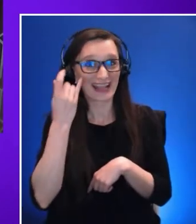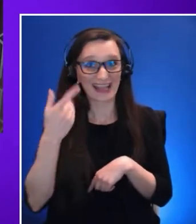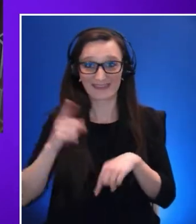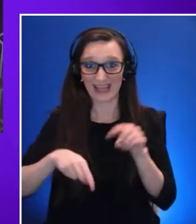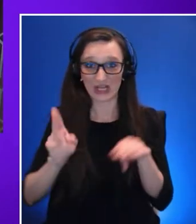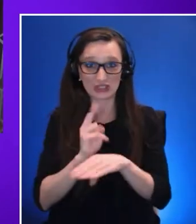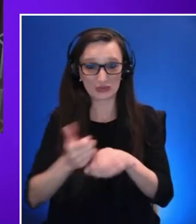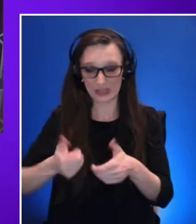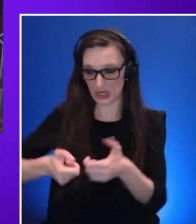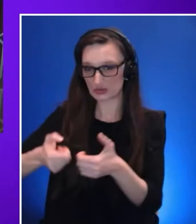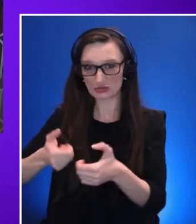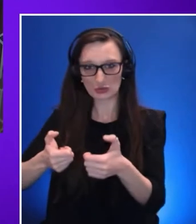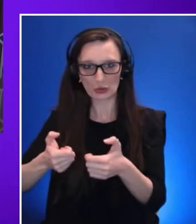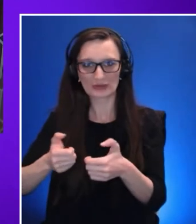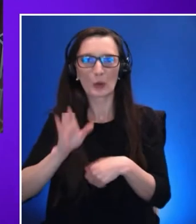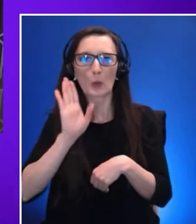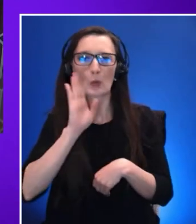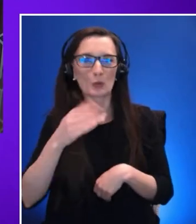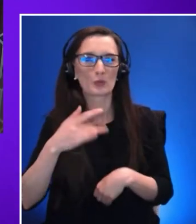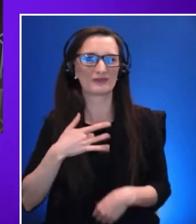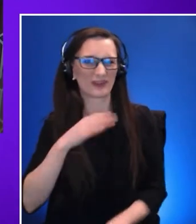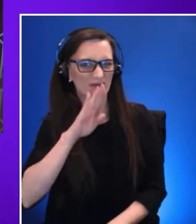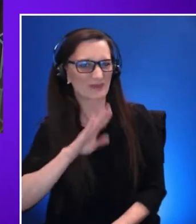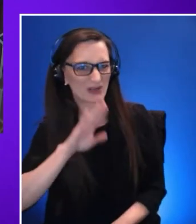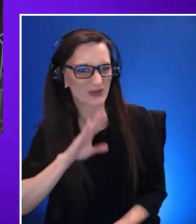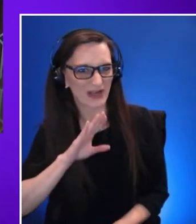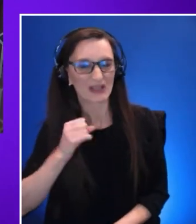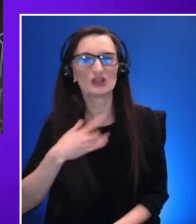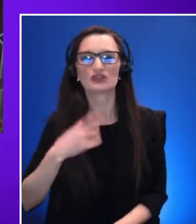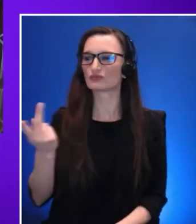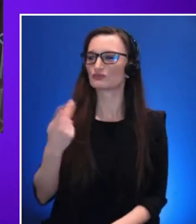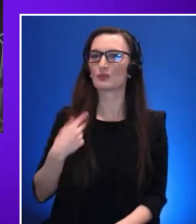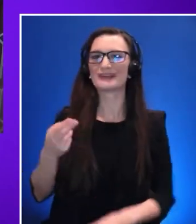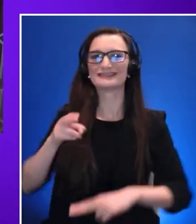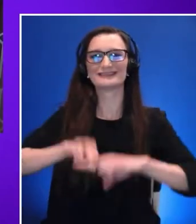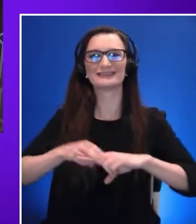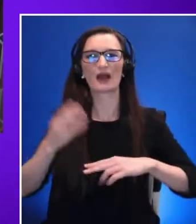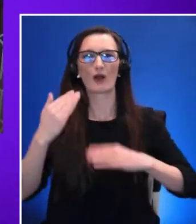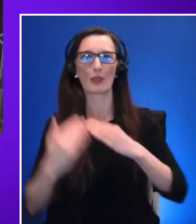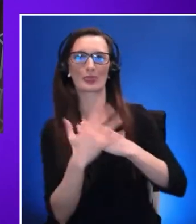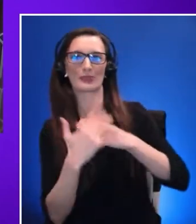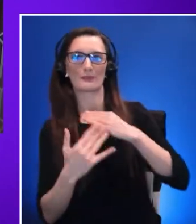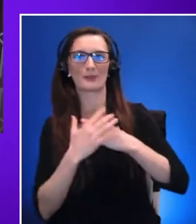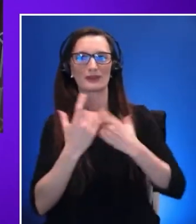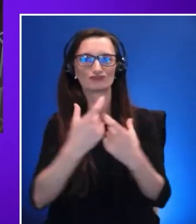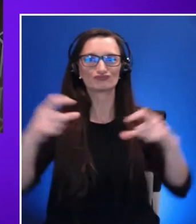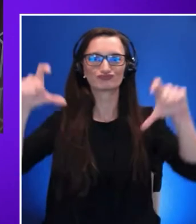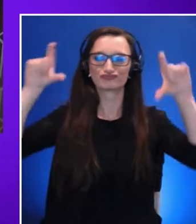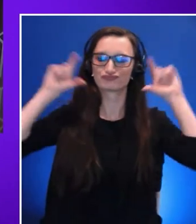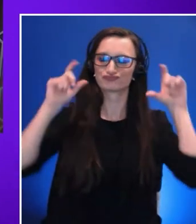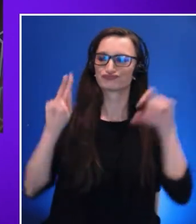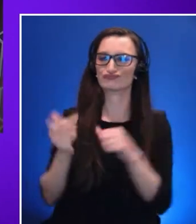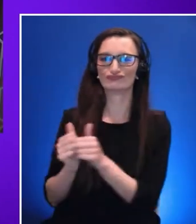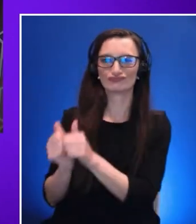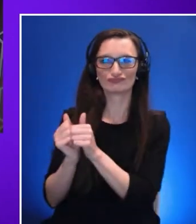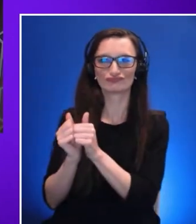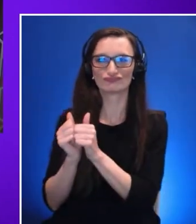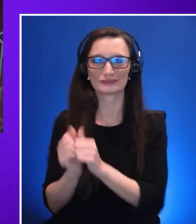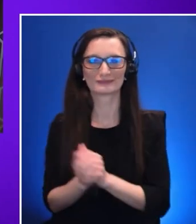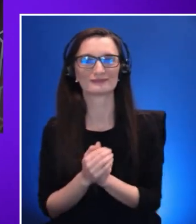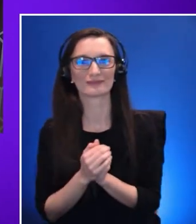instead. Personal use of XR has been the focus of many of the solutions that we see today